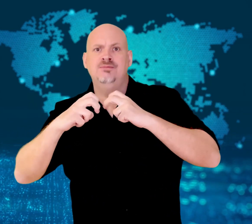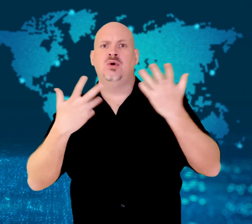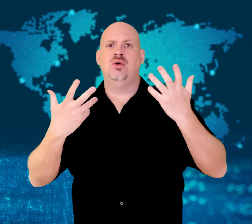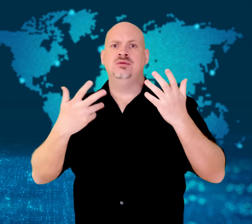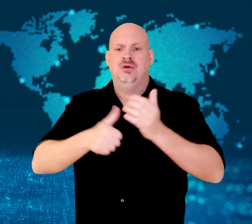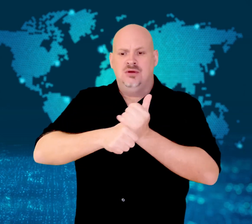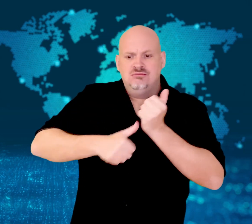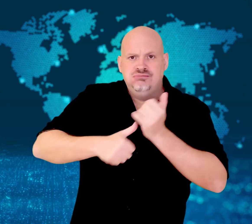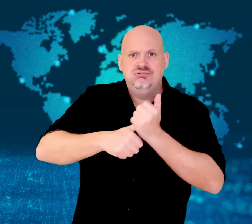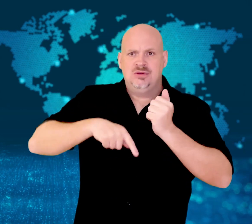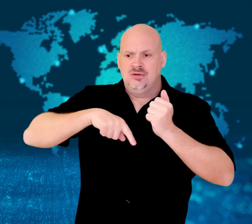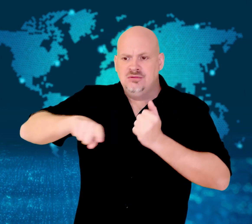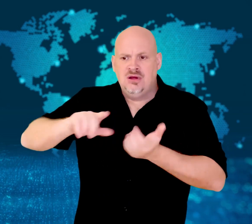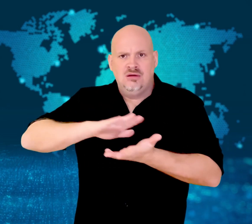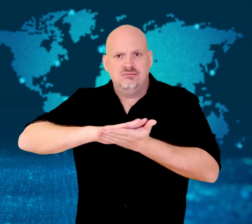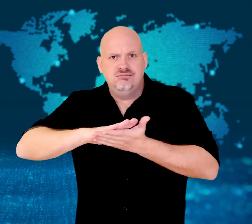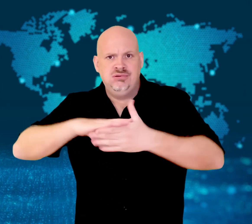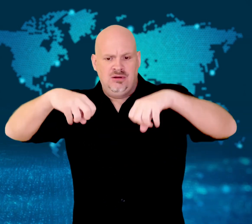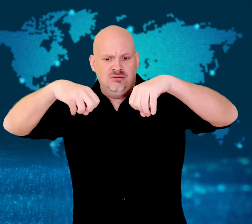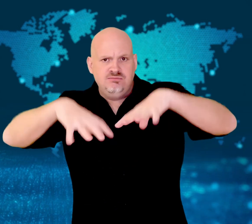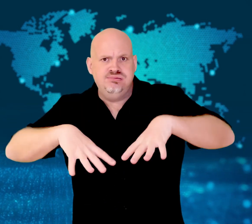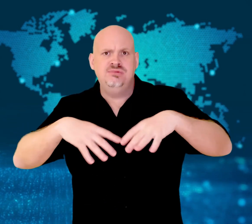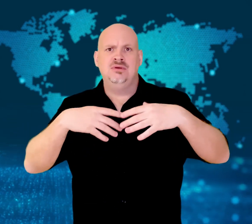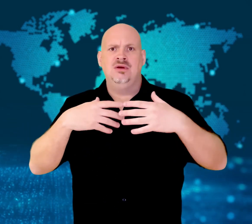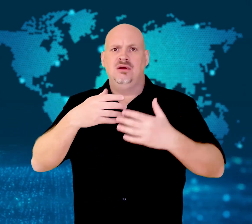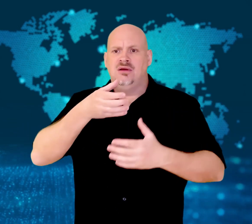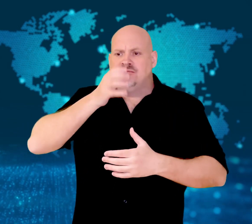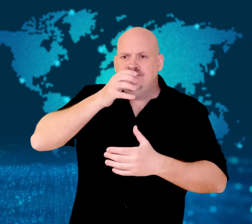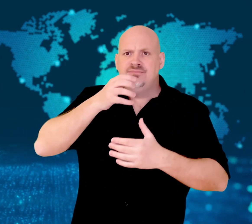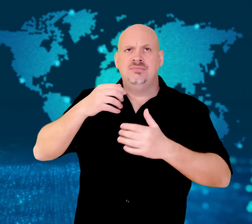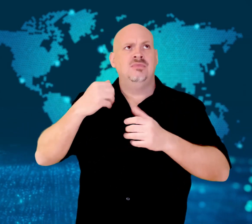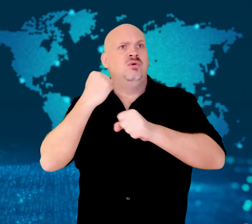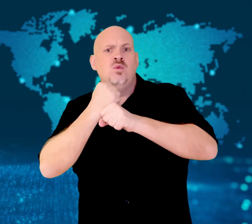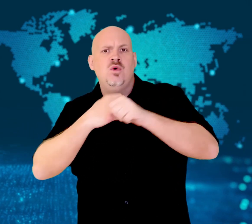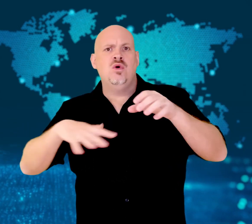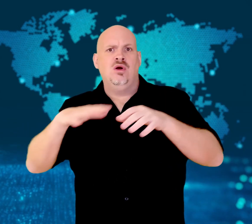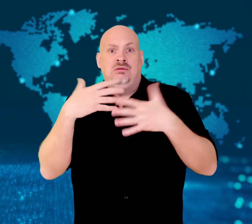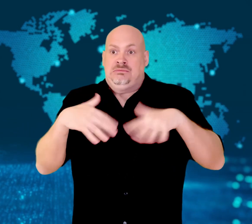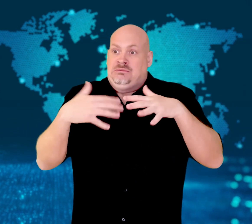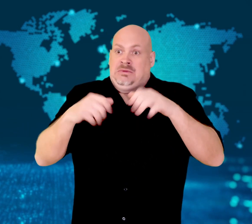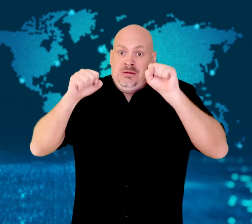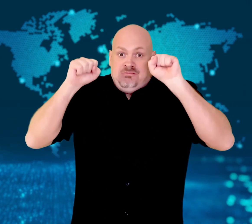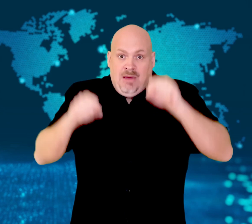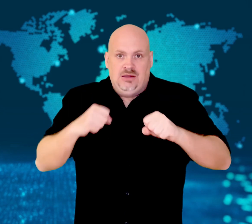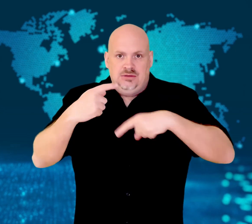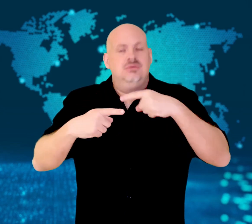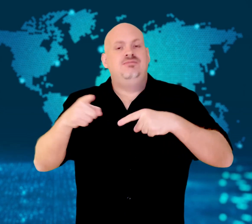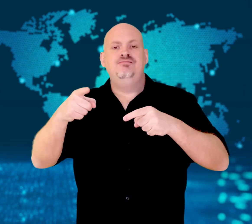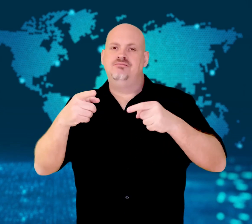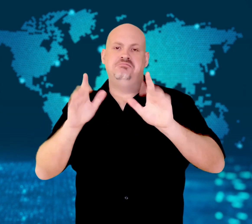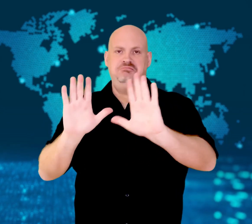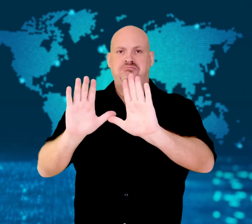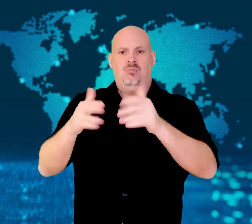and sanitation will be exempt.